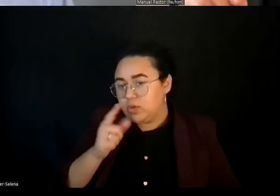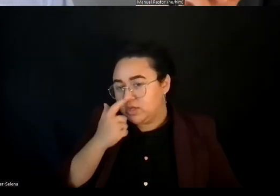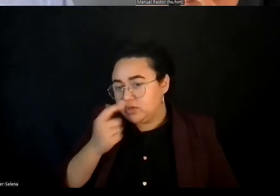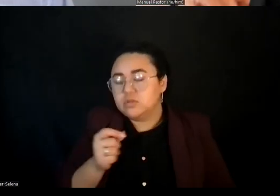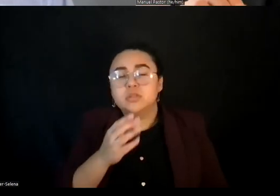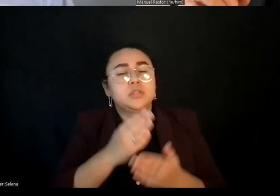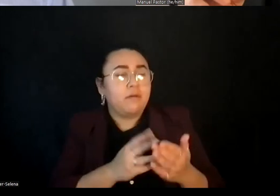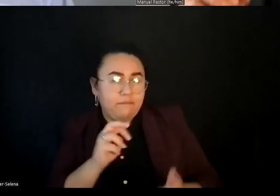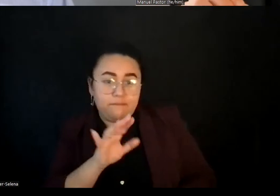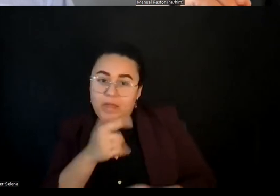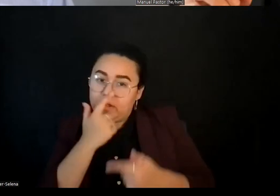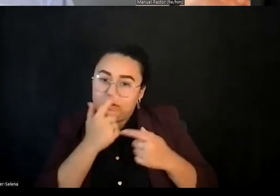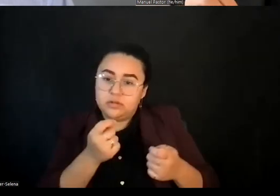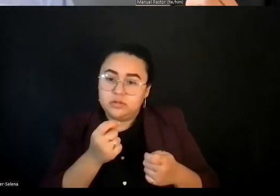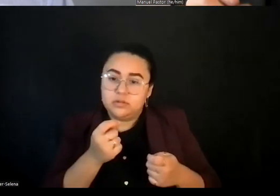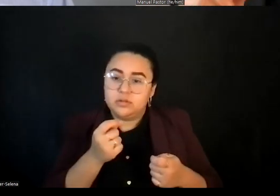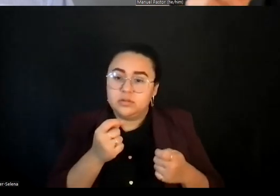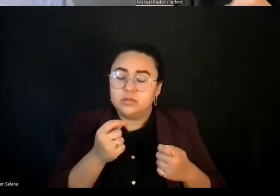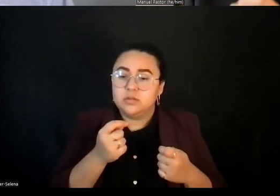Do you know where white mobility that is?